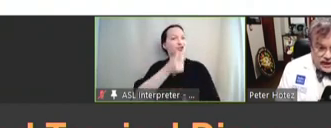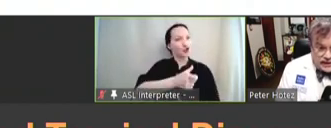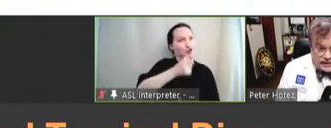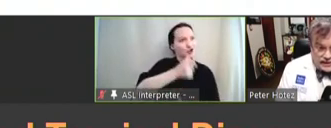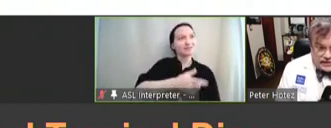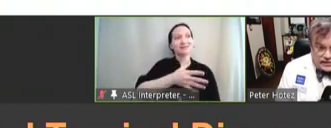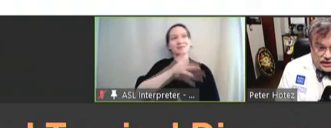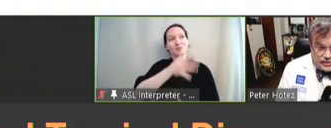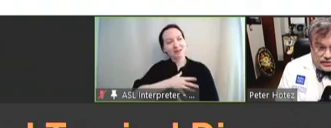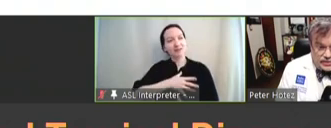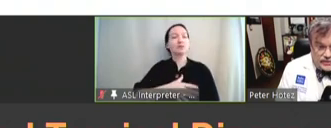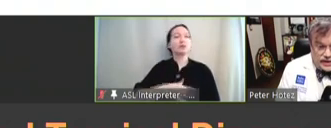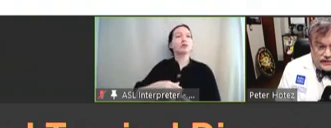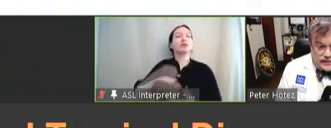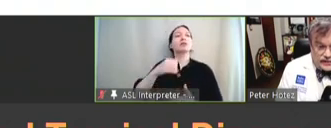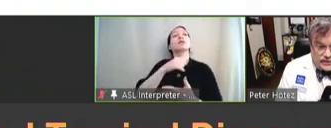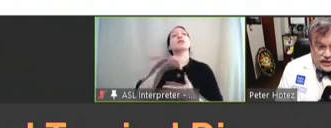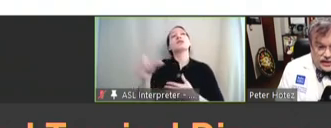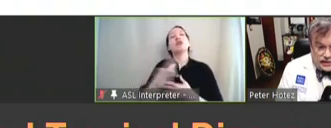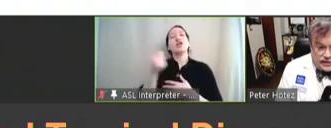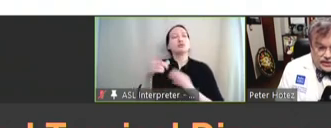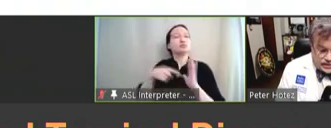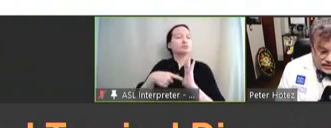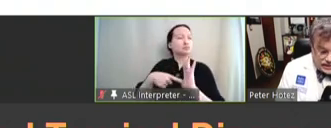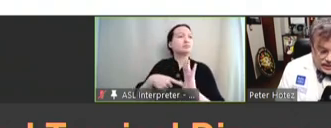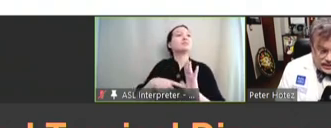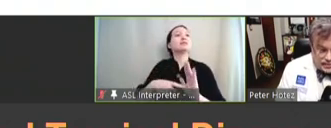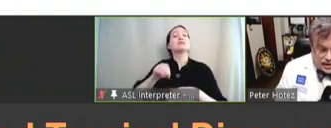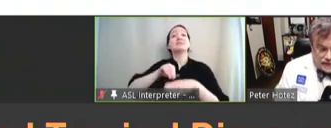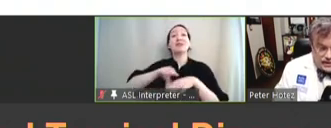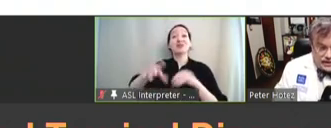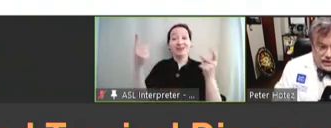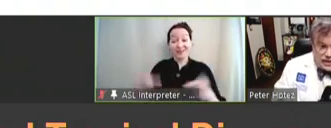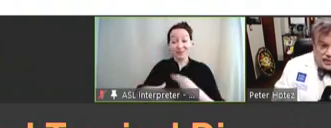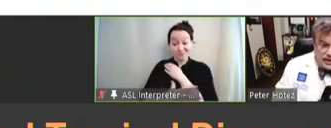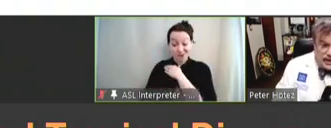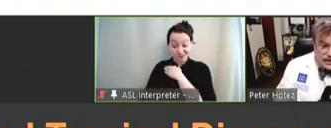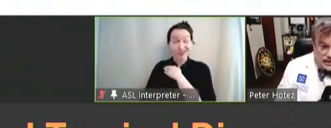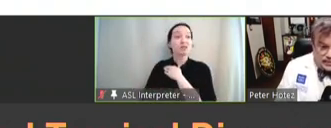lastly, their other unifying feature they not only occur in the setting of poverty, but they actually